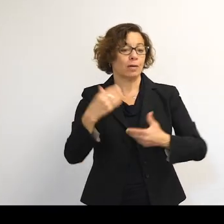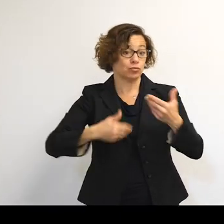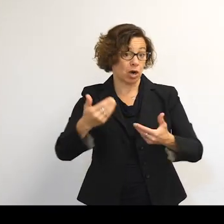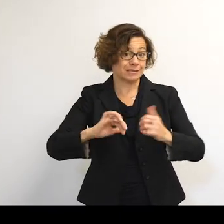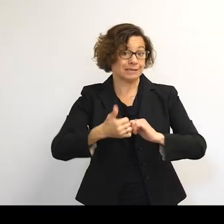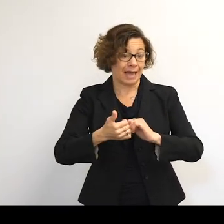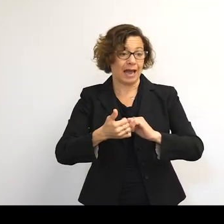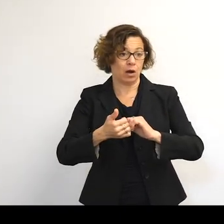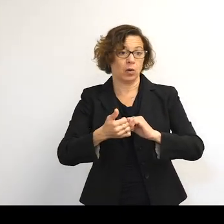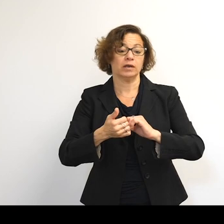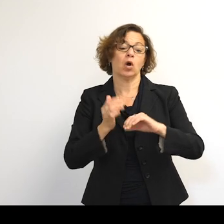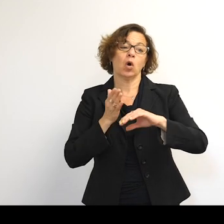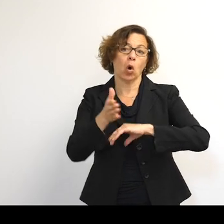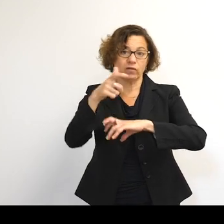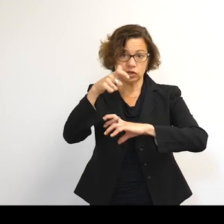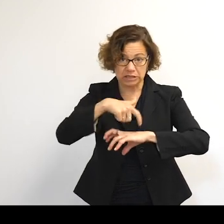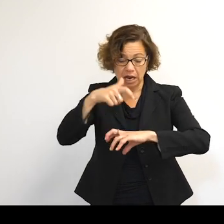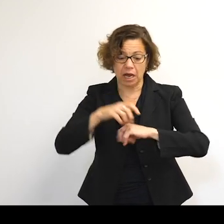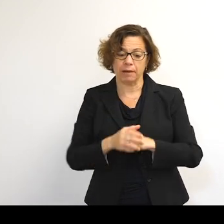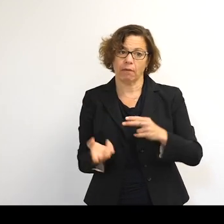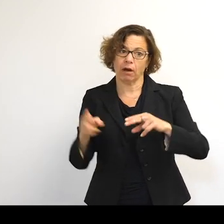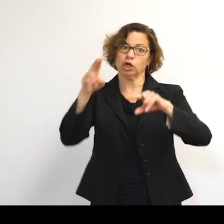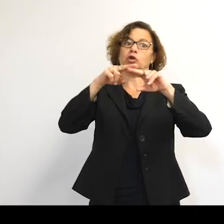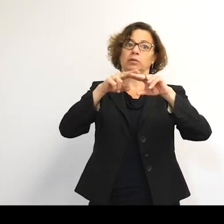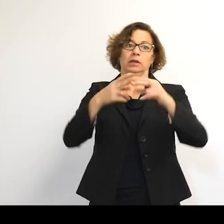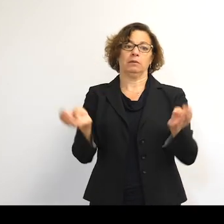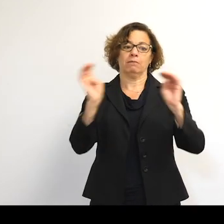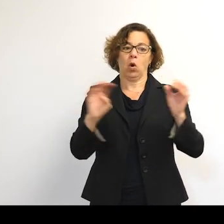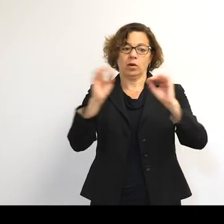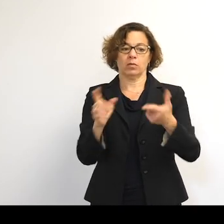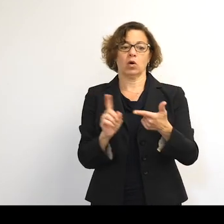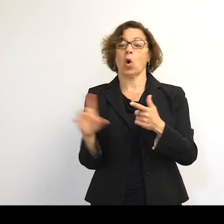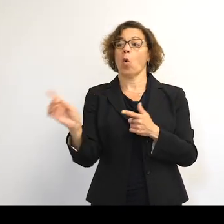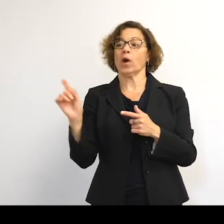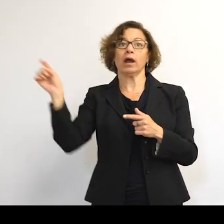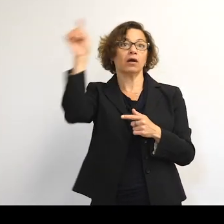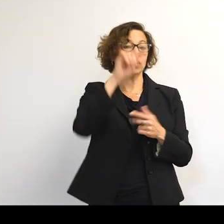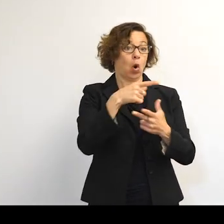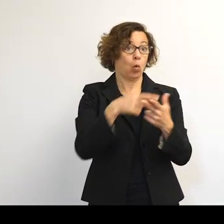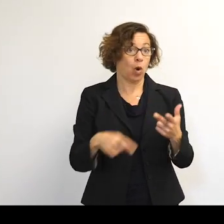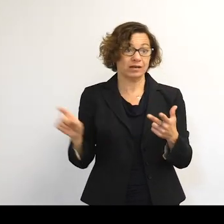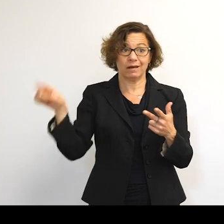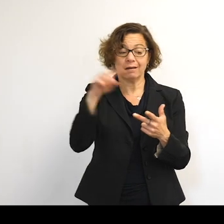we slowly over time accumulate all these objects, where they are, what they are, and what the future might